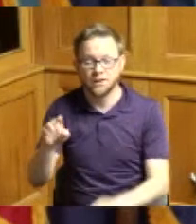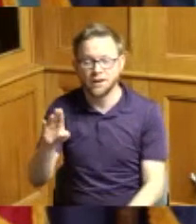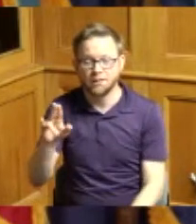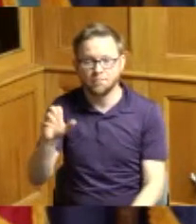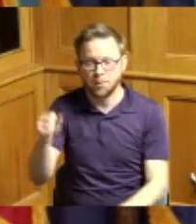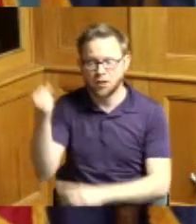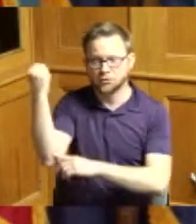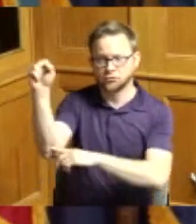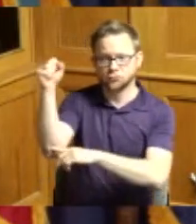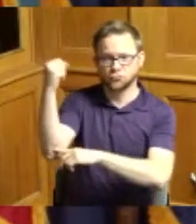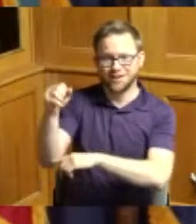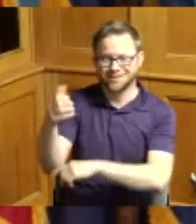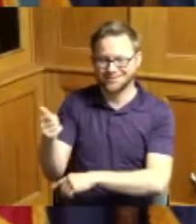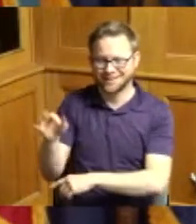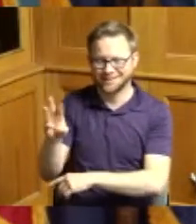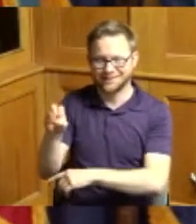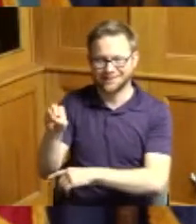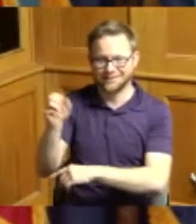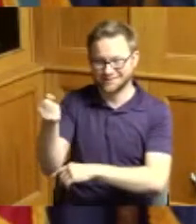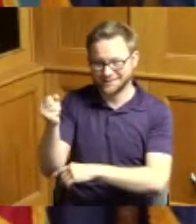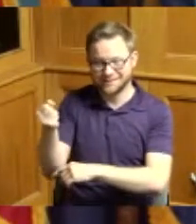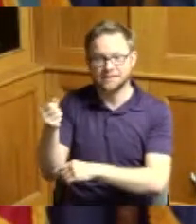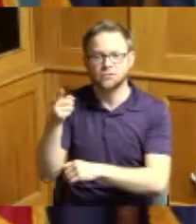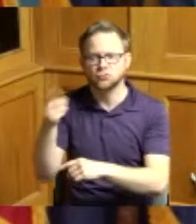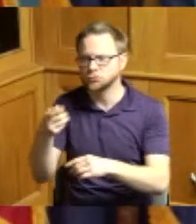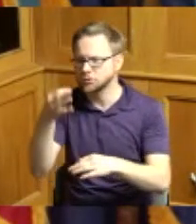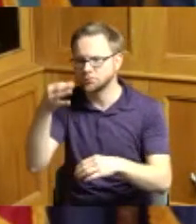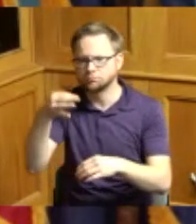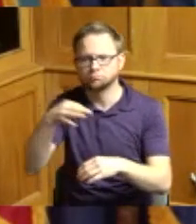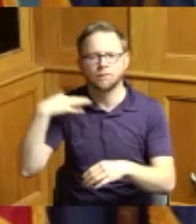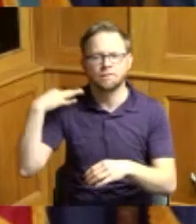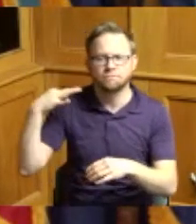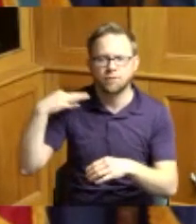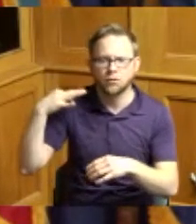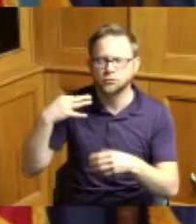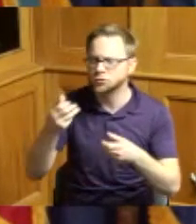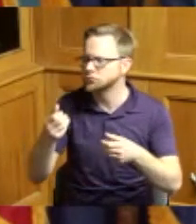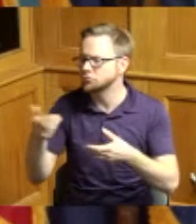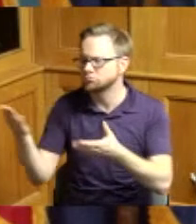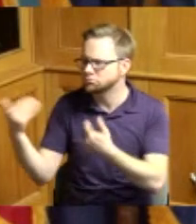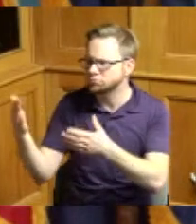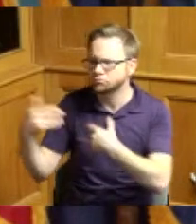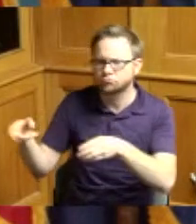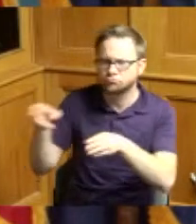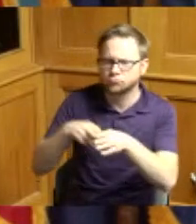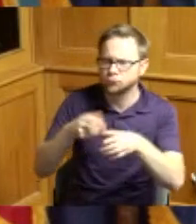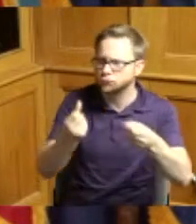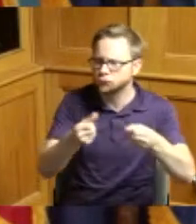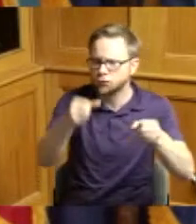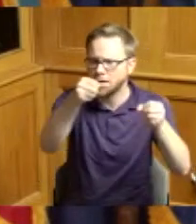she drove people to work as part of an effort to keep pressure on decision makers to resolve the